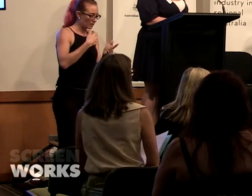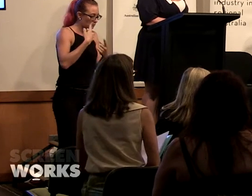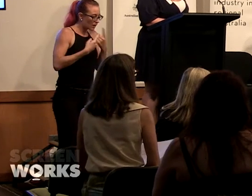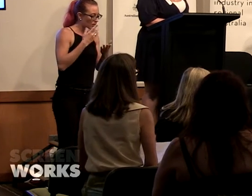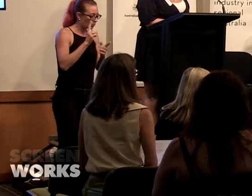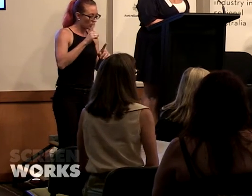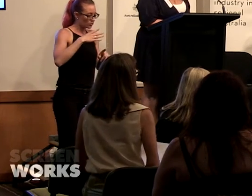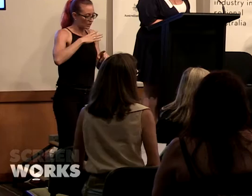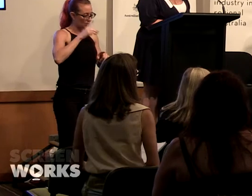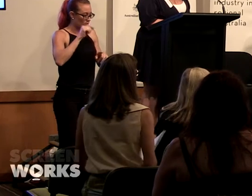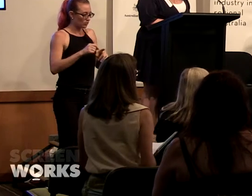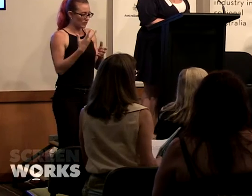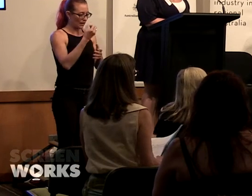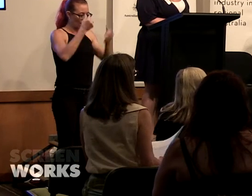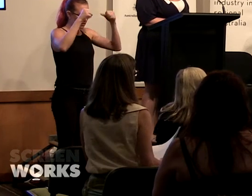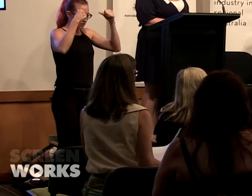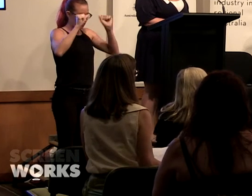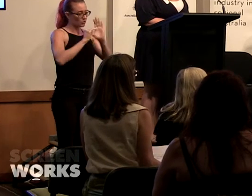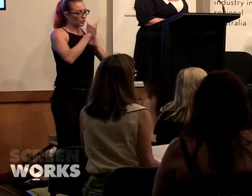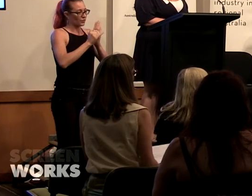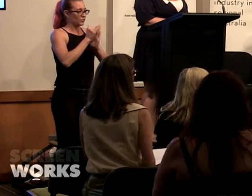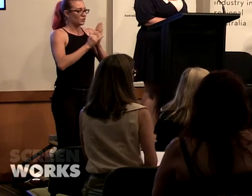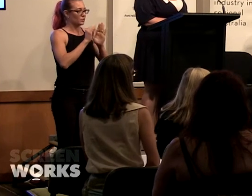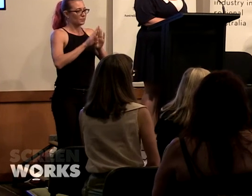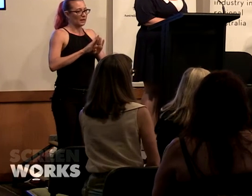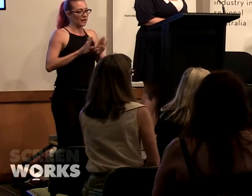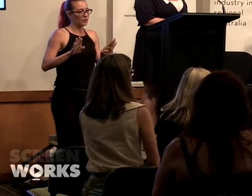successful youtube channel and drive